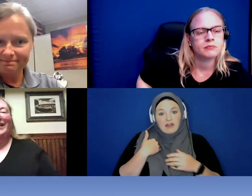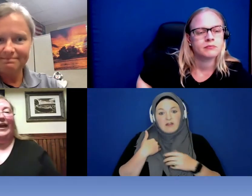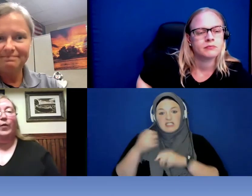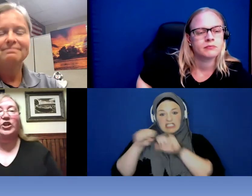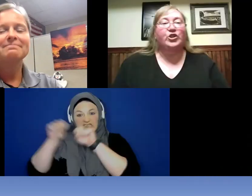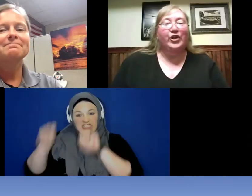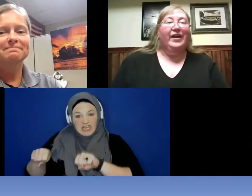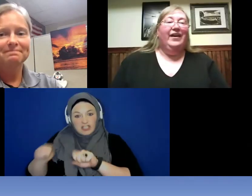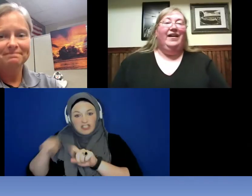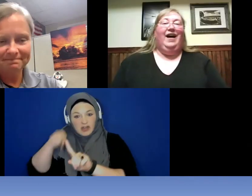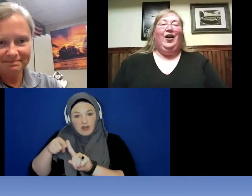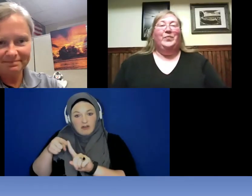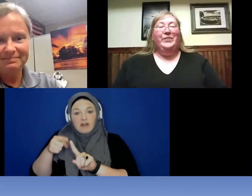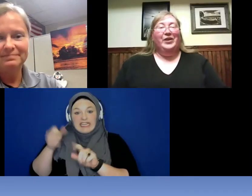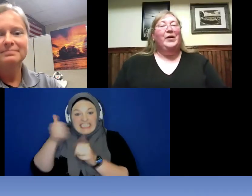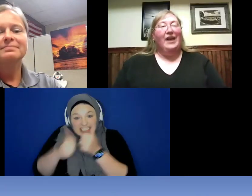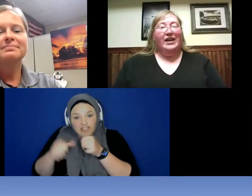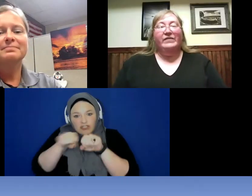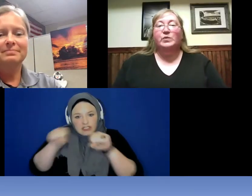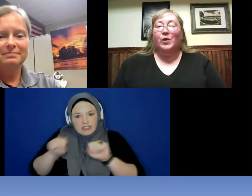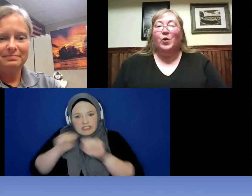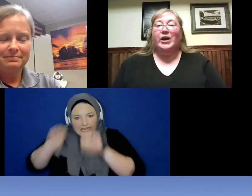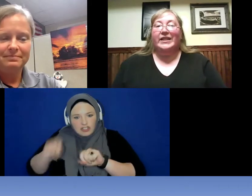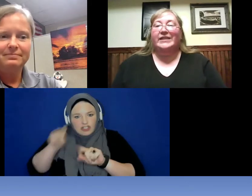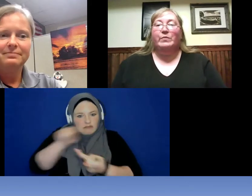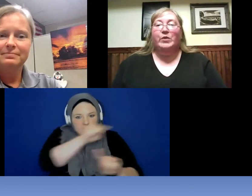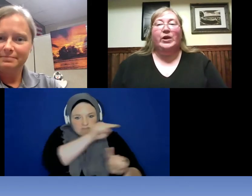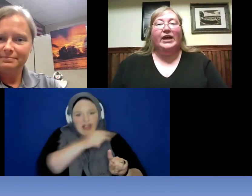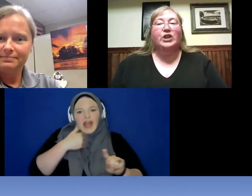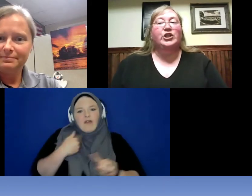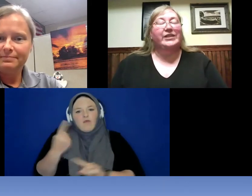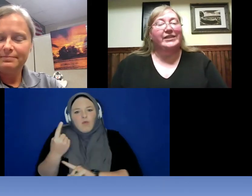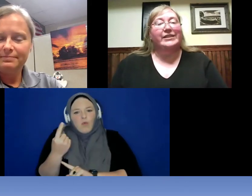language you know, kind of exploring these communications to